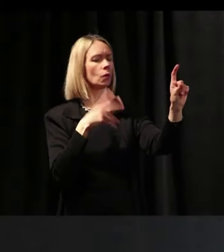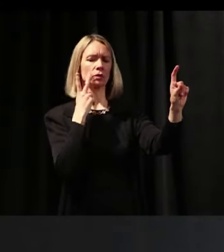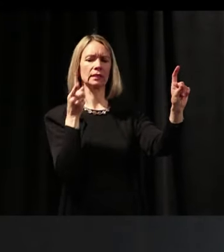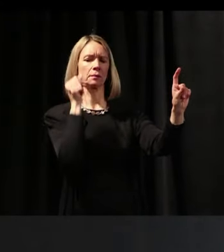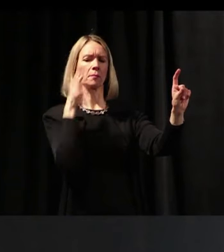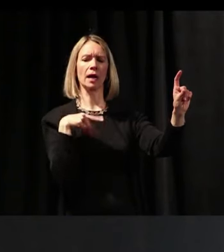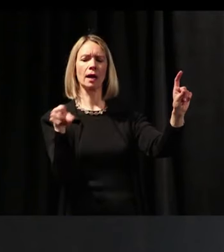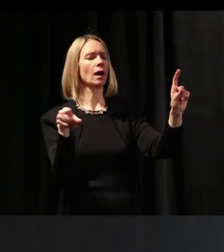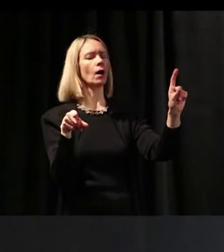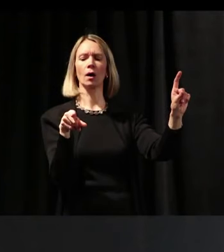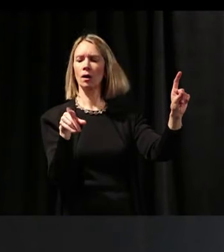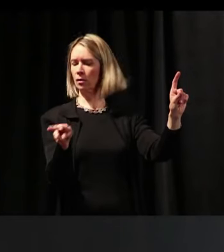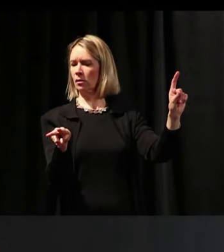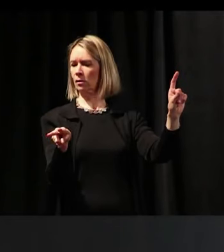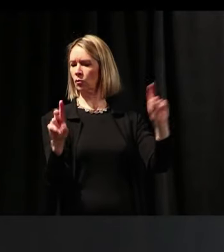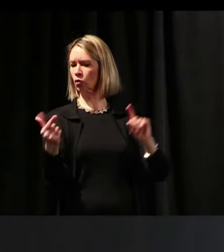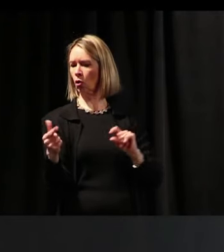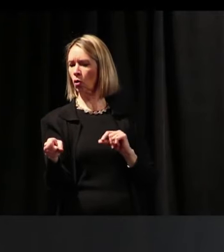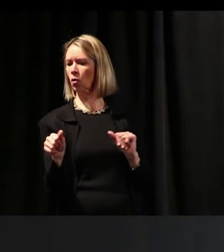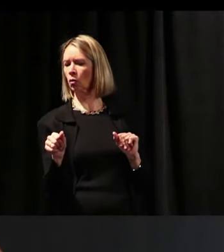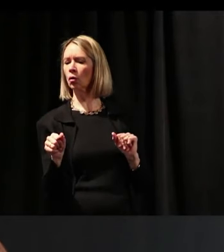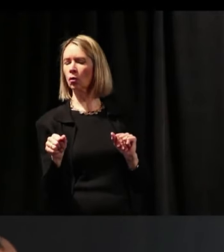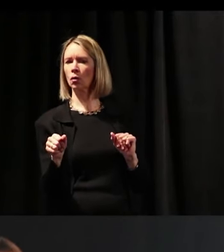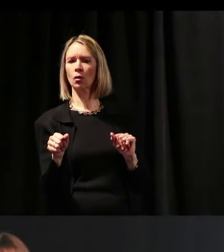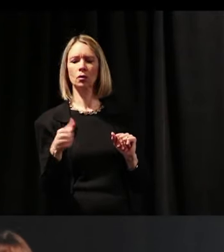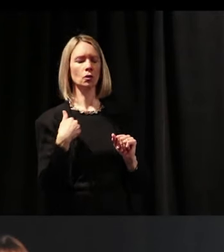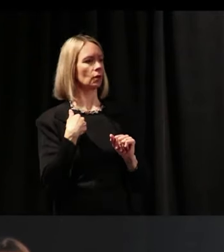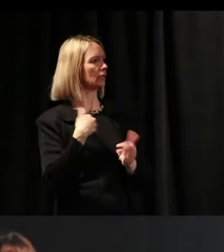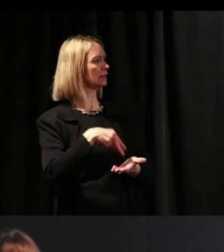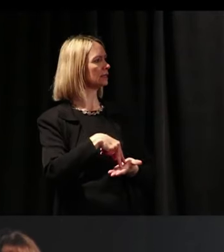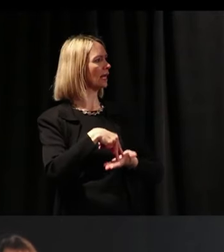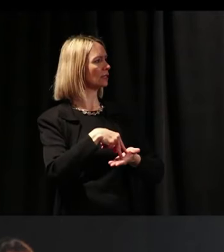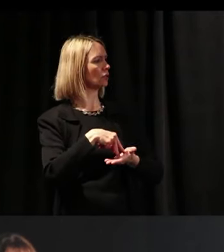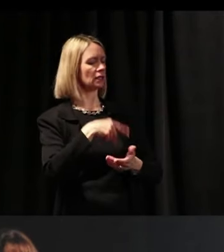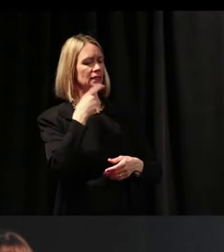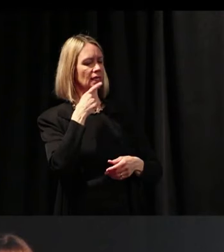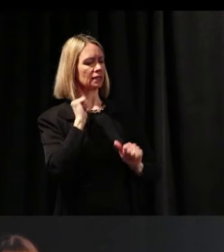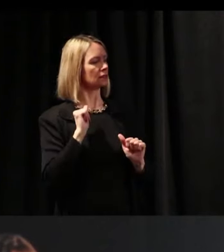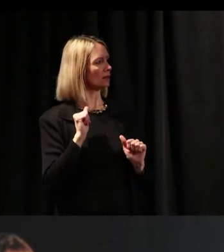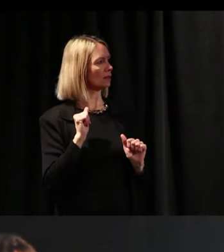and he sees this man there, and there's a dog there. So, he's standing there